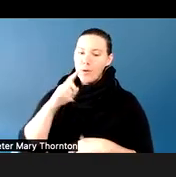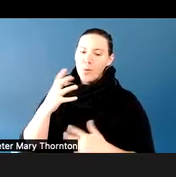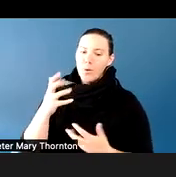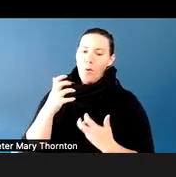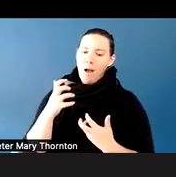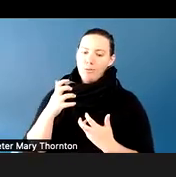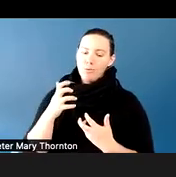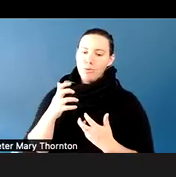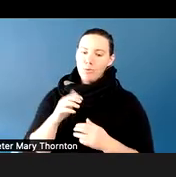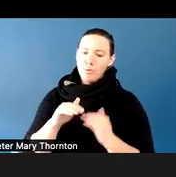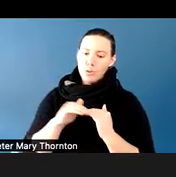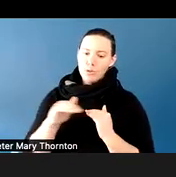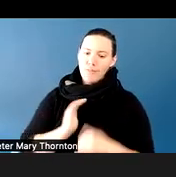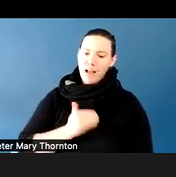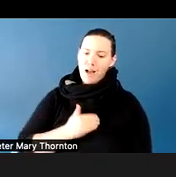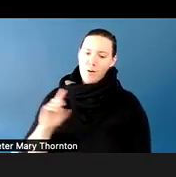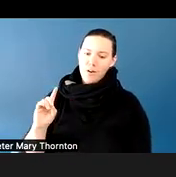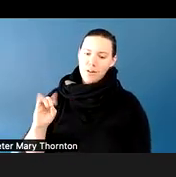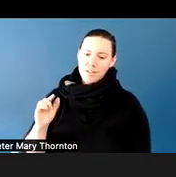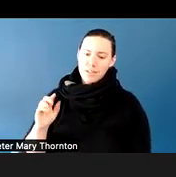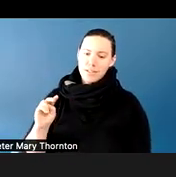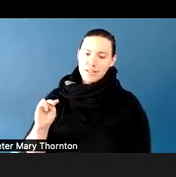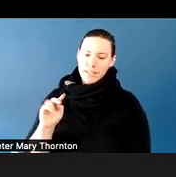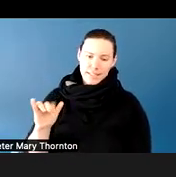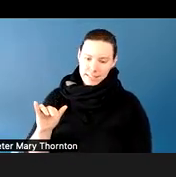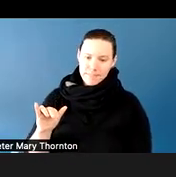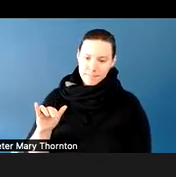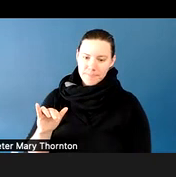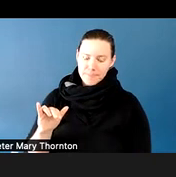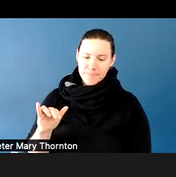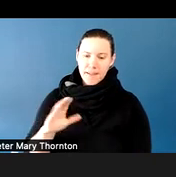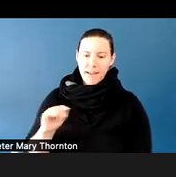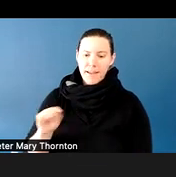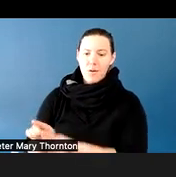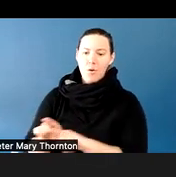And then we also want to make sure that we are doing everything we can to preserve the dignity of our students.